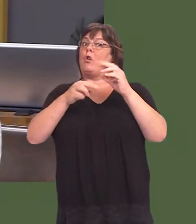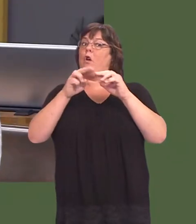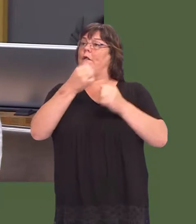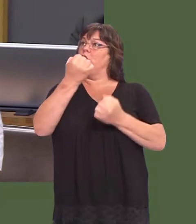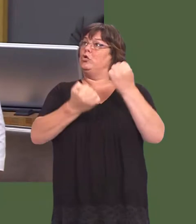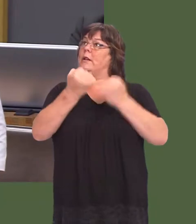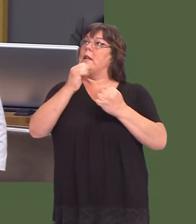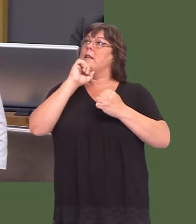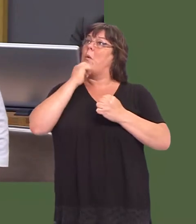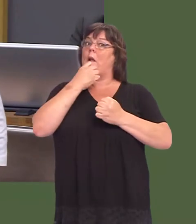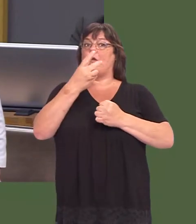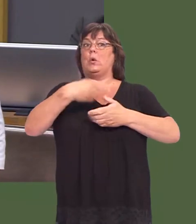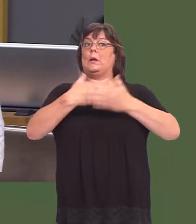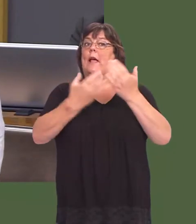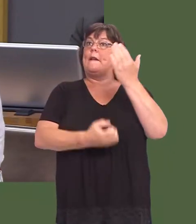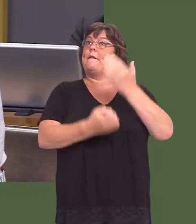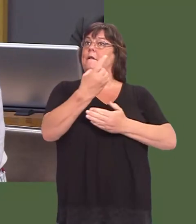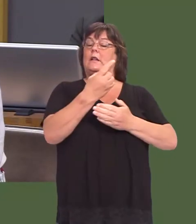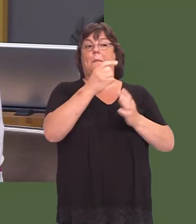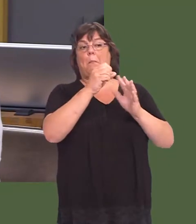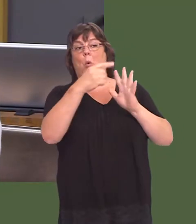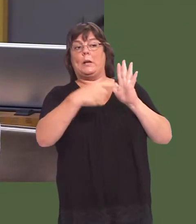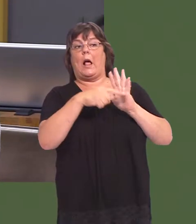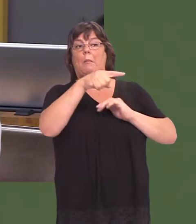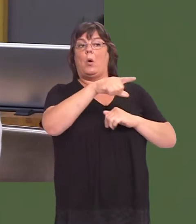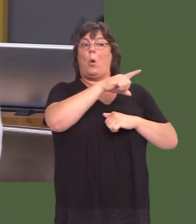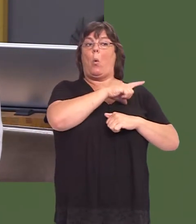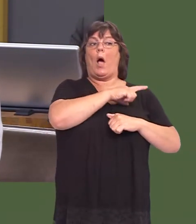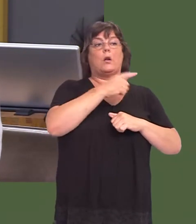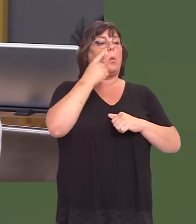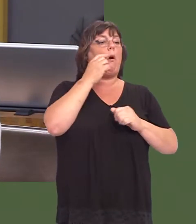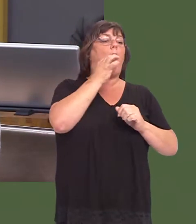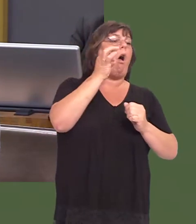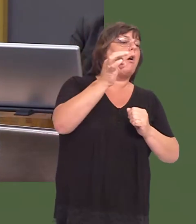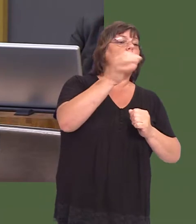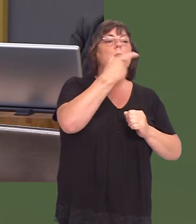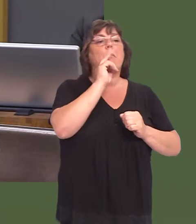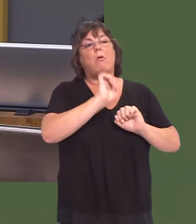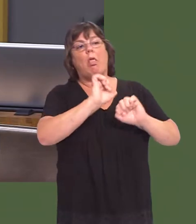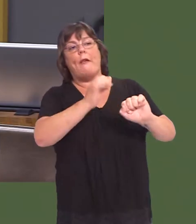holding a two-day event in Port Talbot in order to garner peopleís views on the new